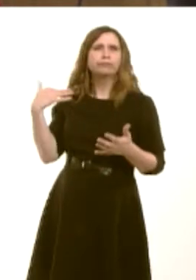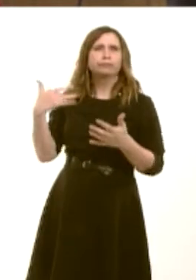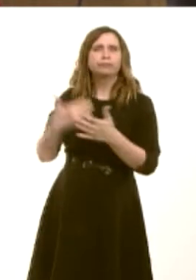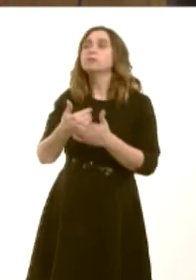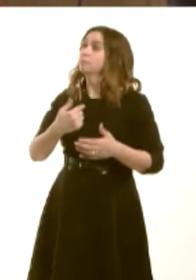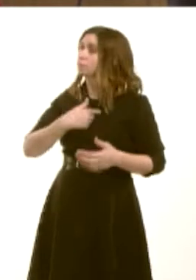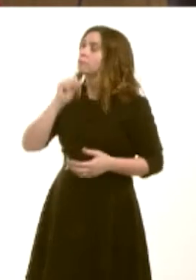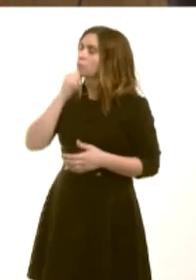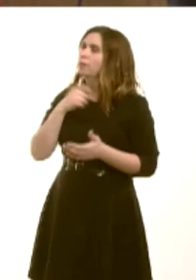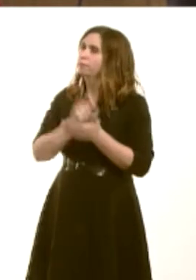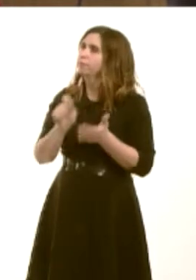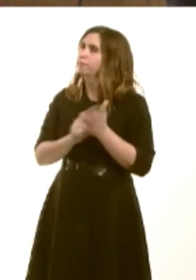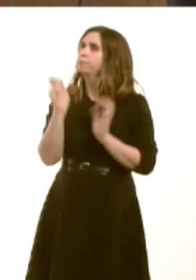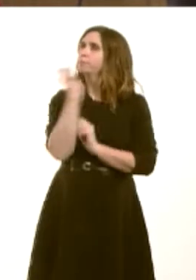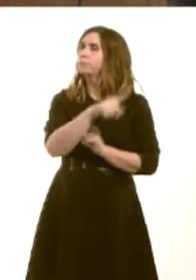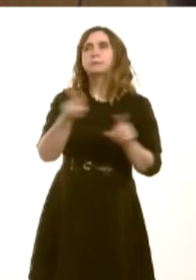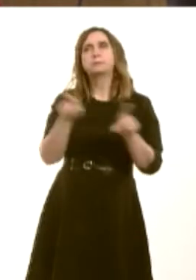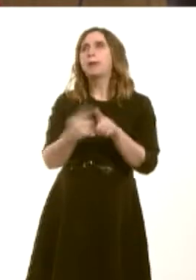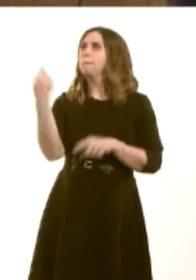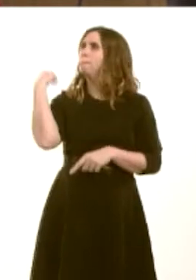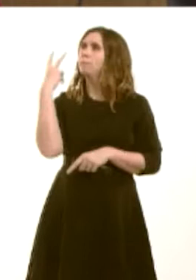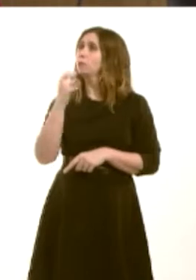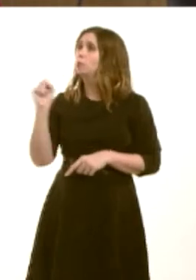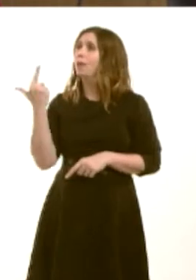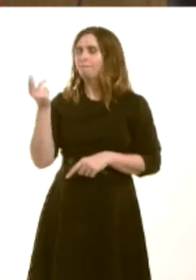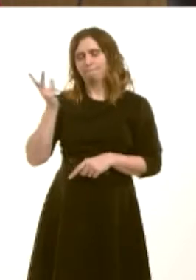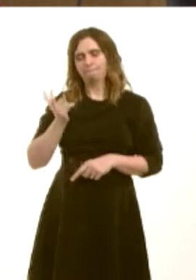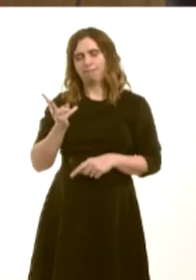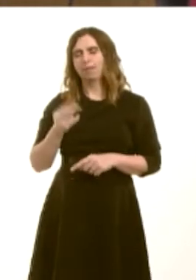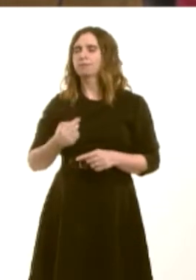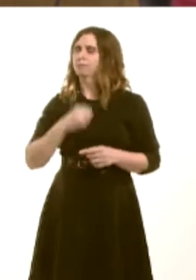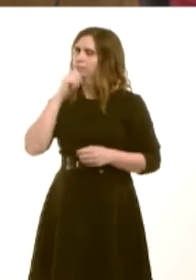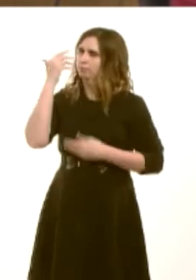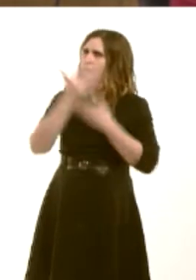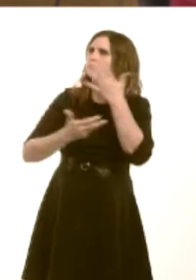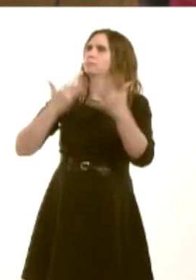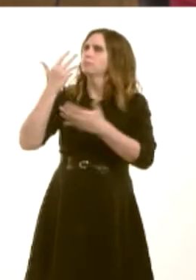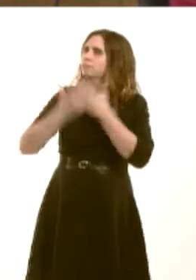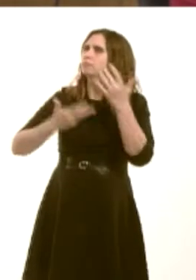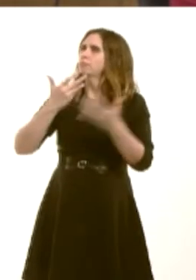along the same lines as I wrote in 2012, and I will once again make clear the strong views